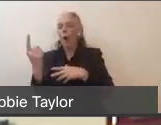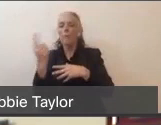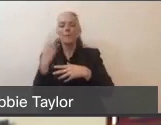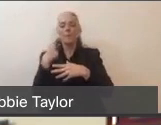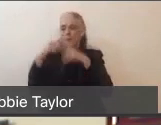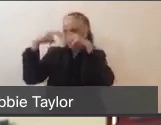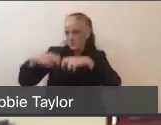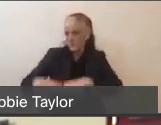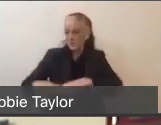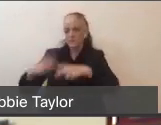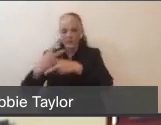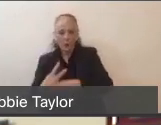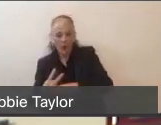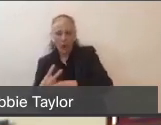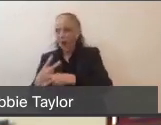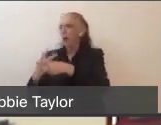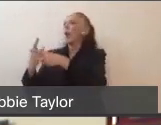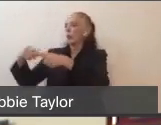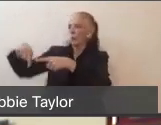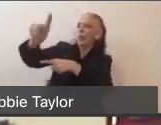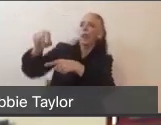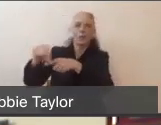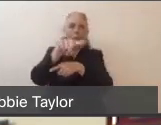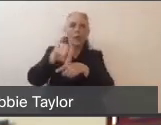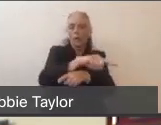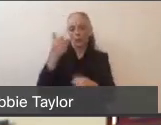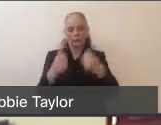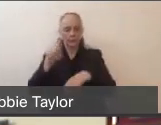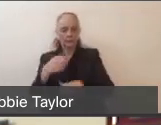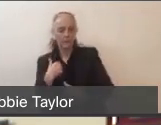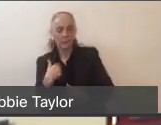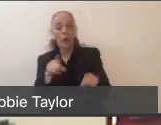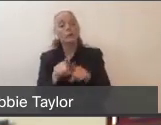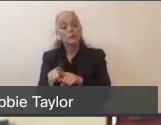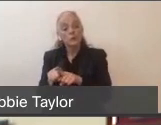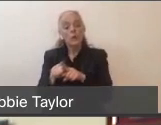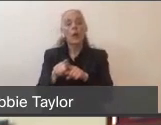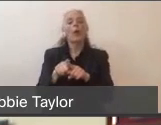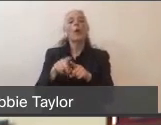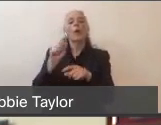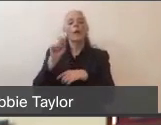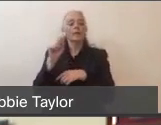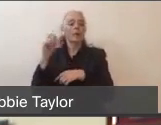across the state, across the country, skilled nursing facilities and residential care facilities are a tremendous challenge.